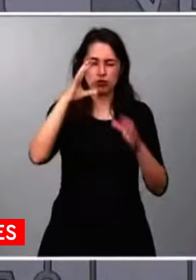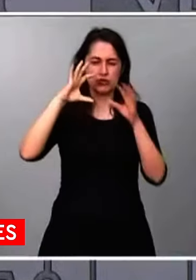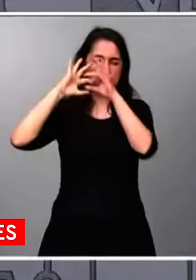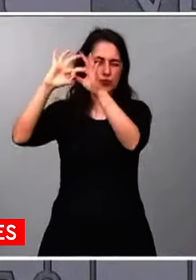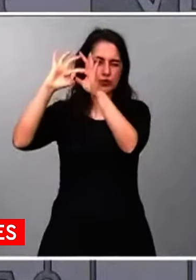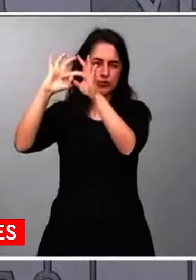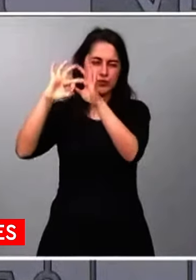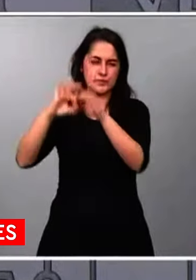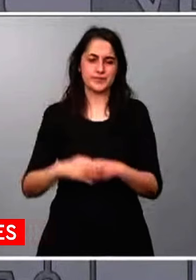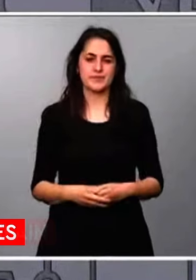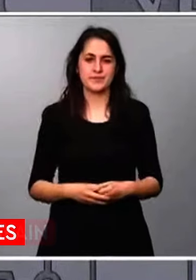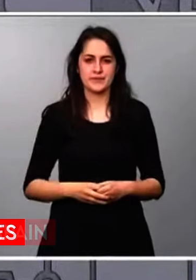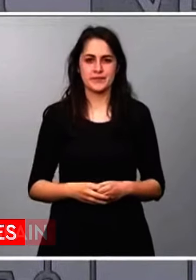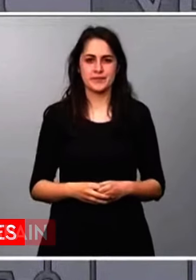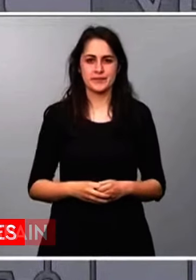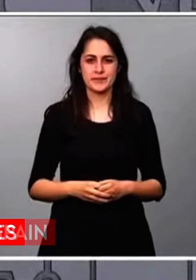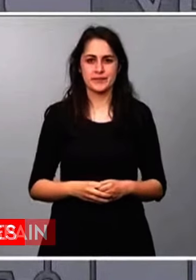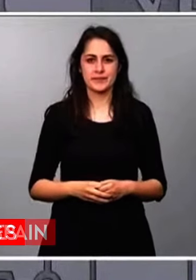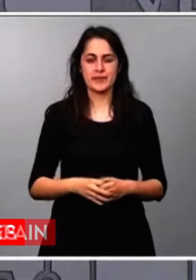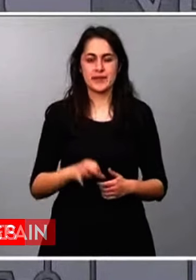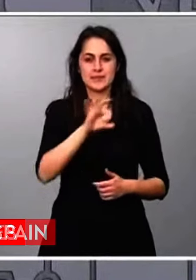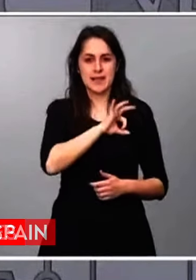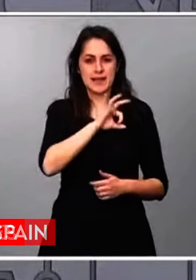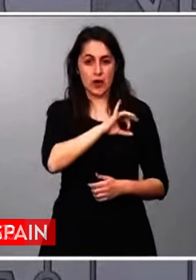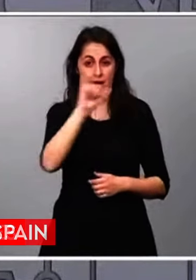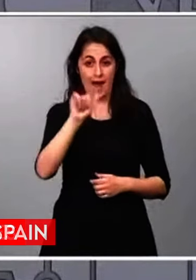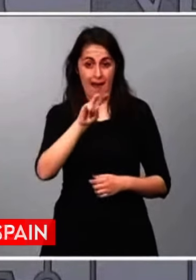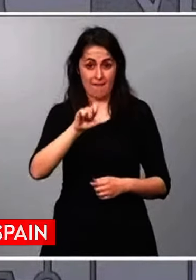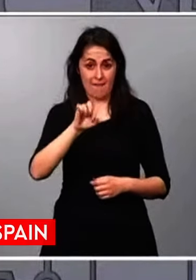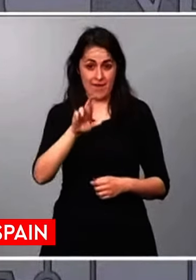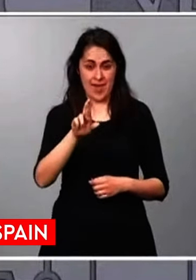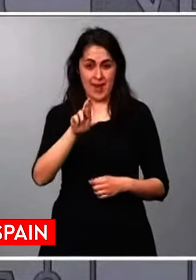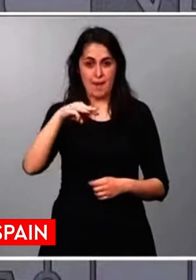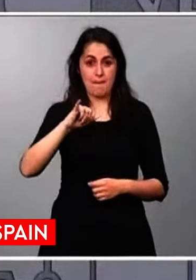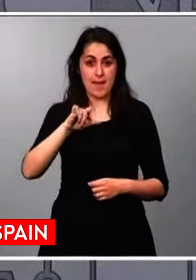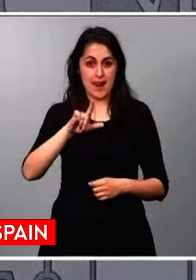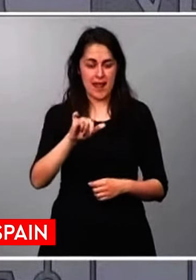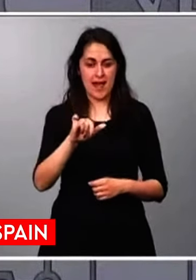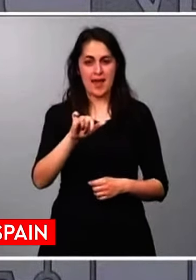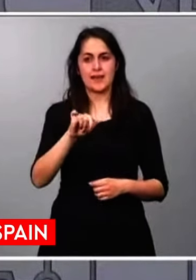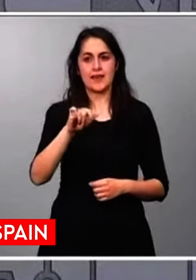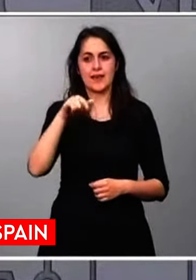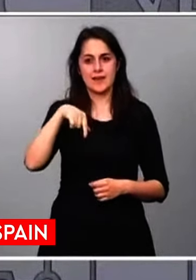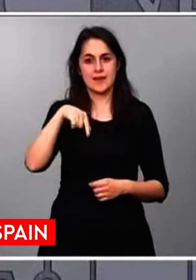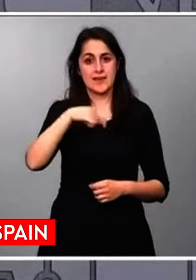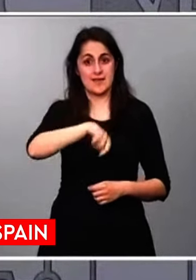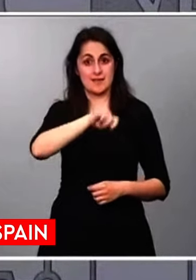Mr. Javier Milei has been received in the capital of Spain in good faith,